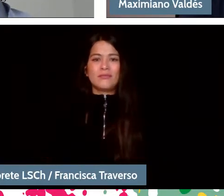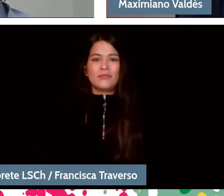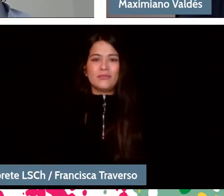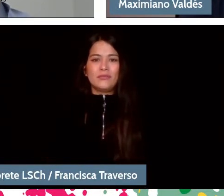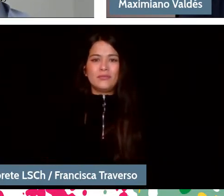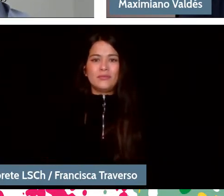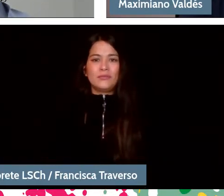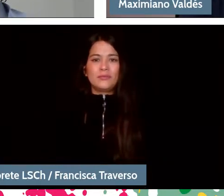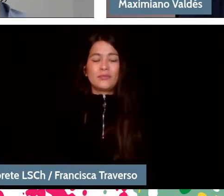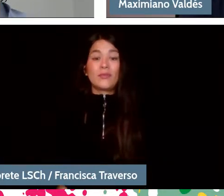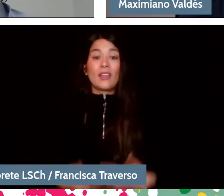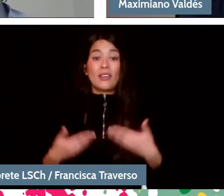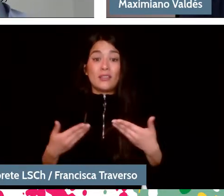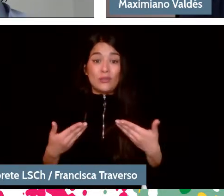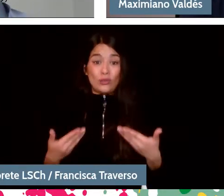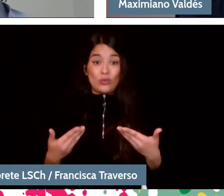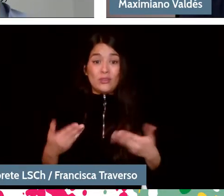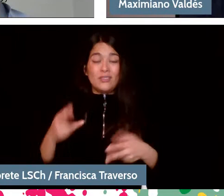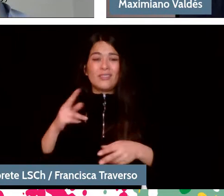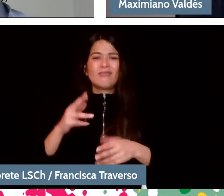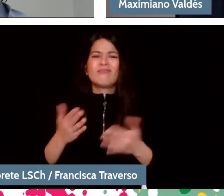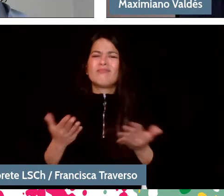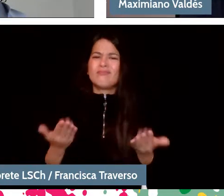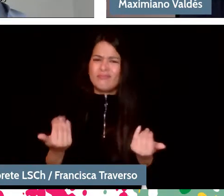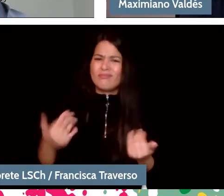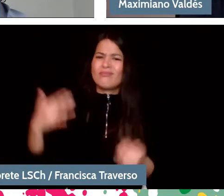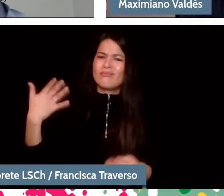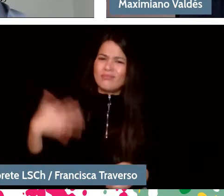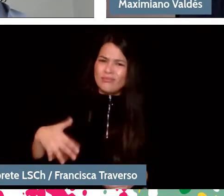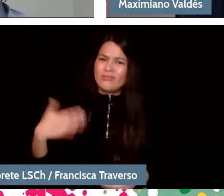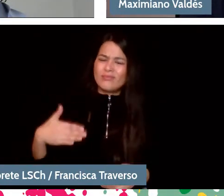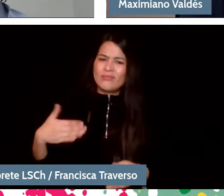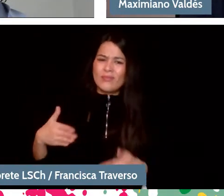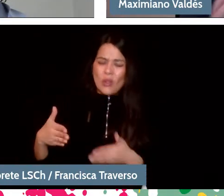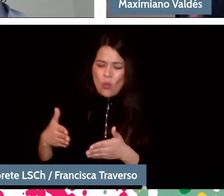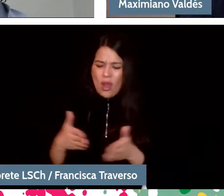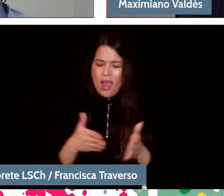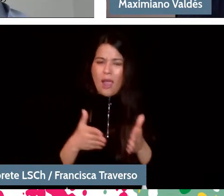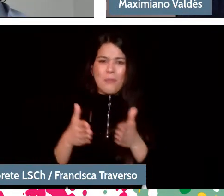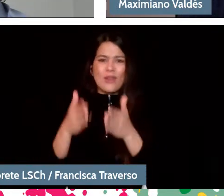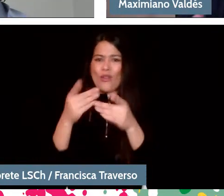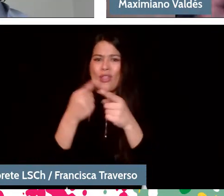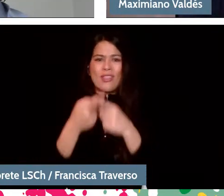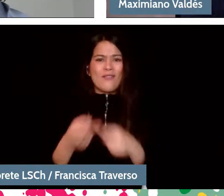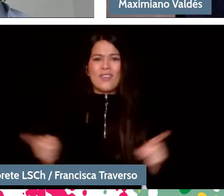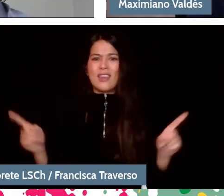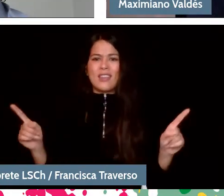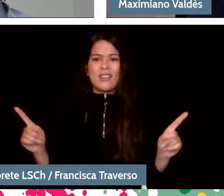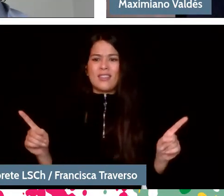So, a different path is necessary, but a response to Wagner was also Debussy